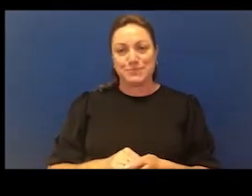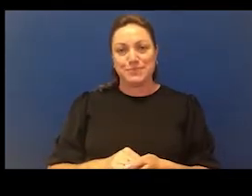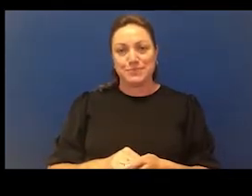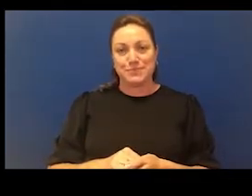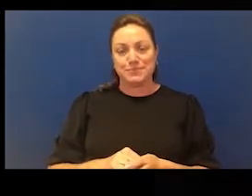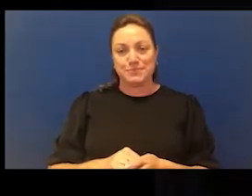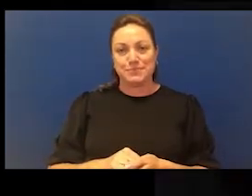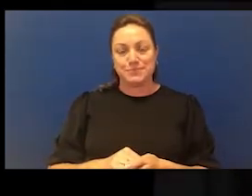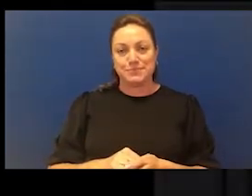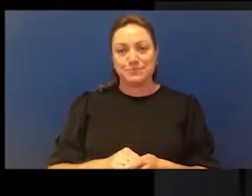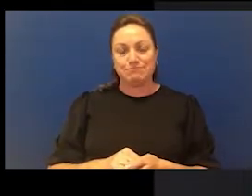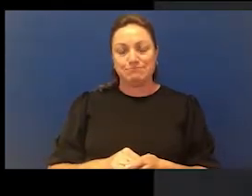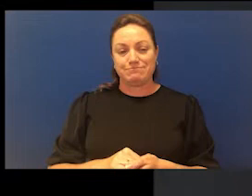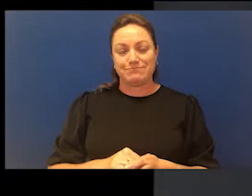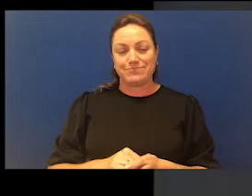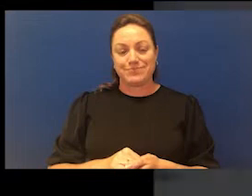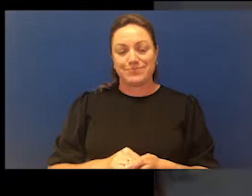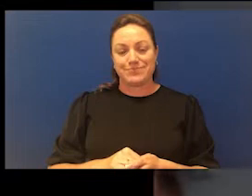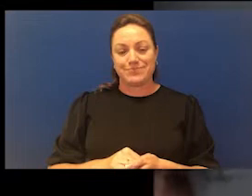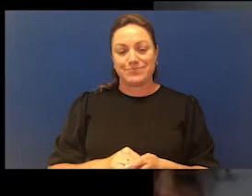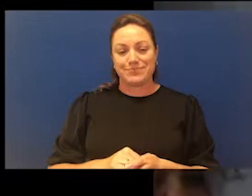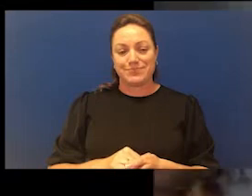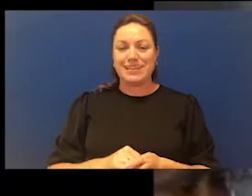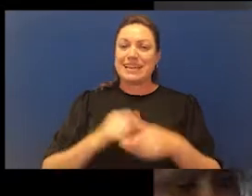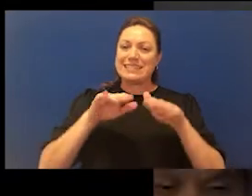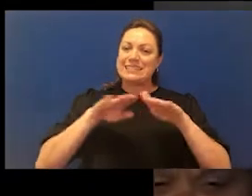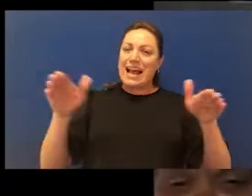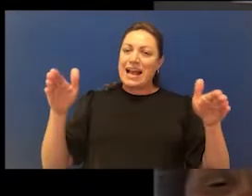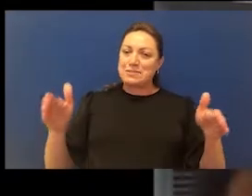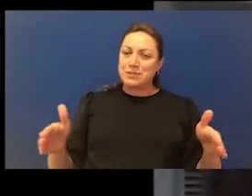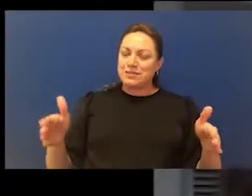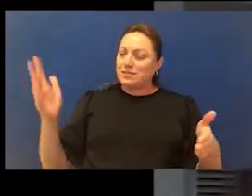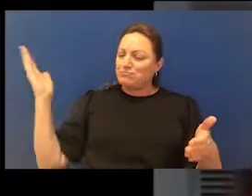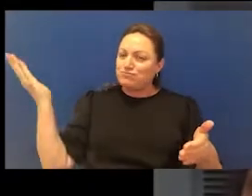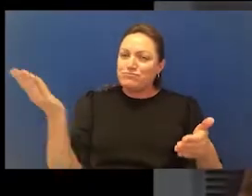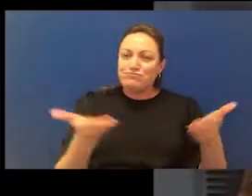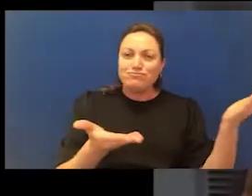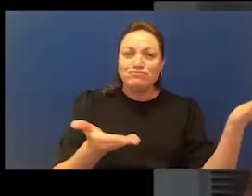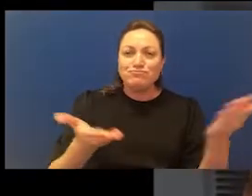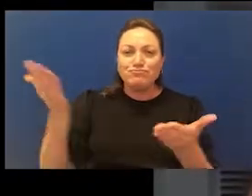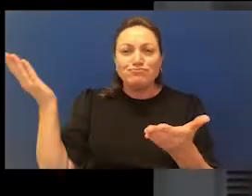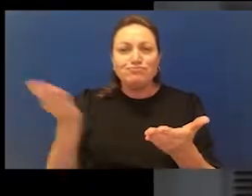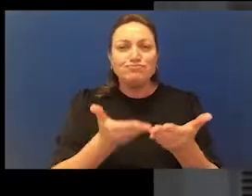The formality of setting a table and the process of preparing food for others, that they would then consume